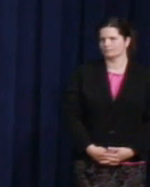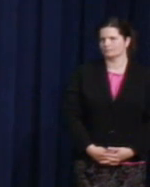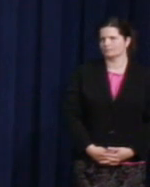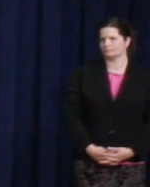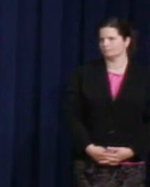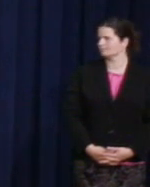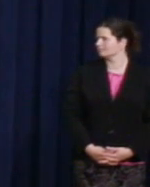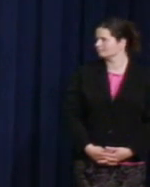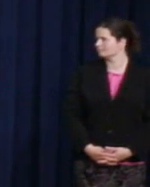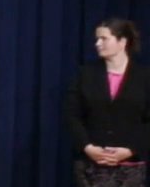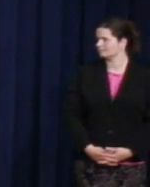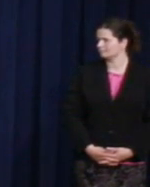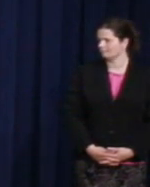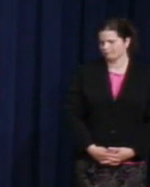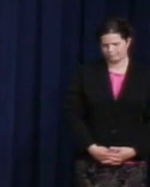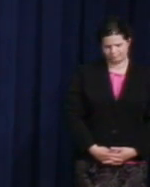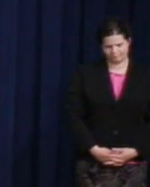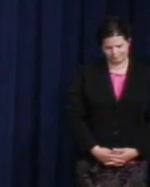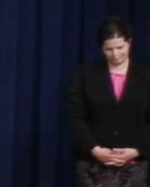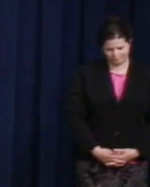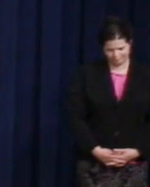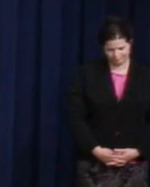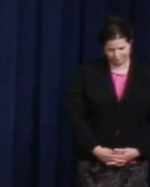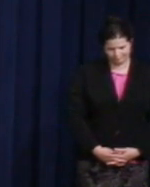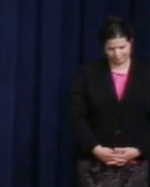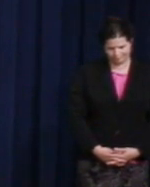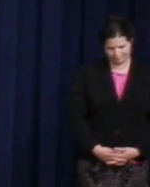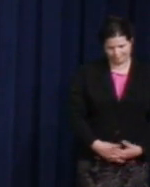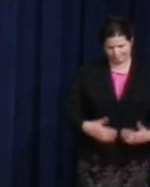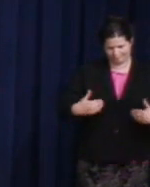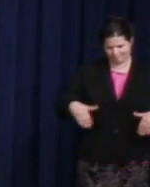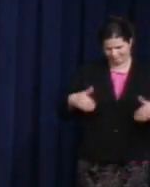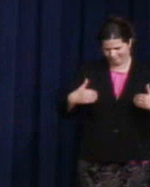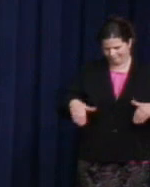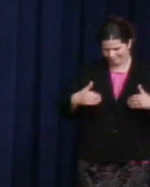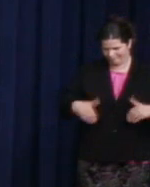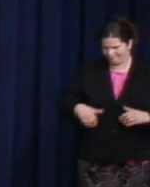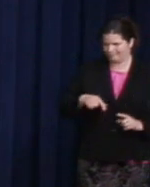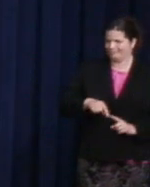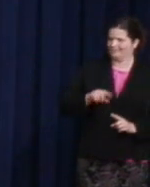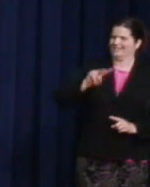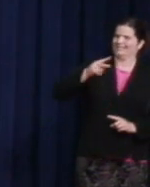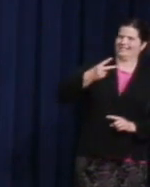I can't tell you how much -- this is the second year in a row on May 22nd I'm here and --